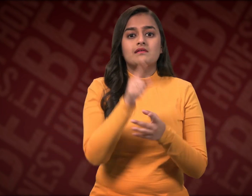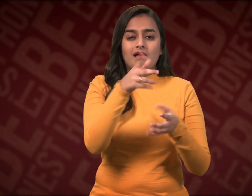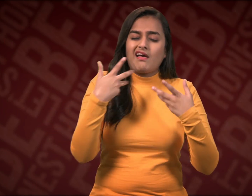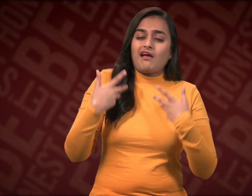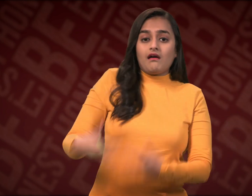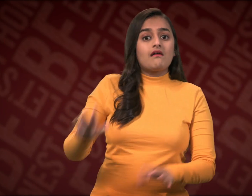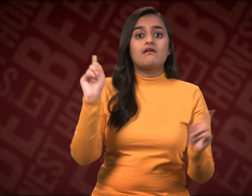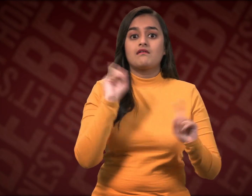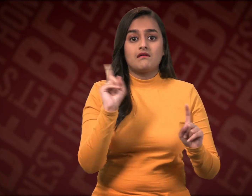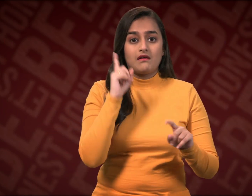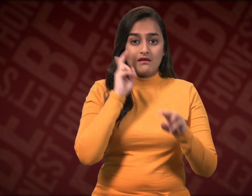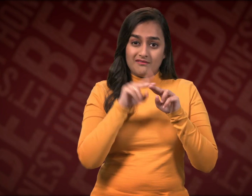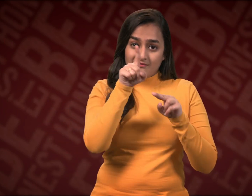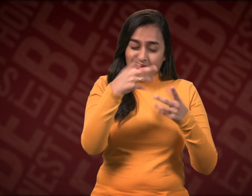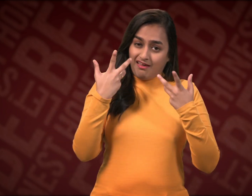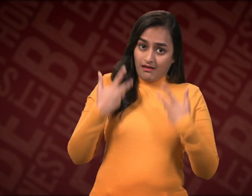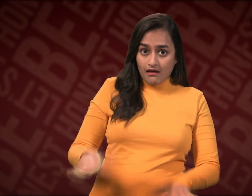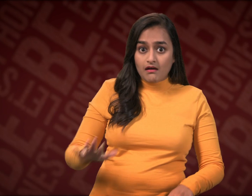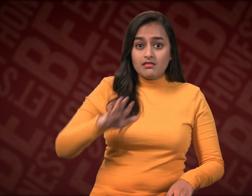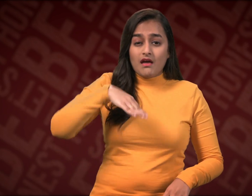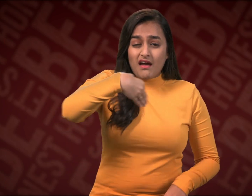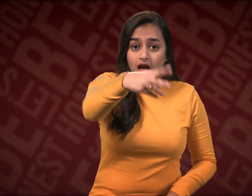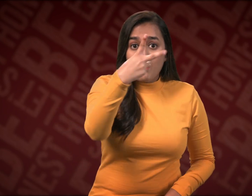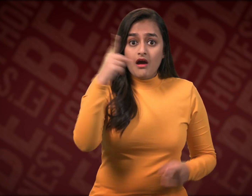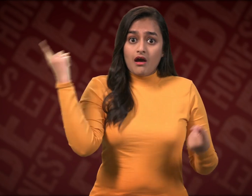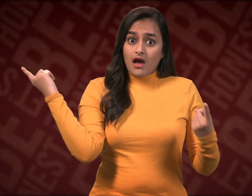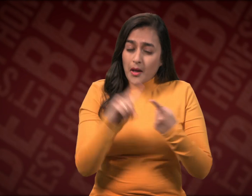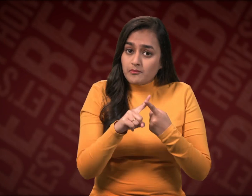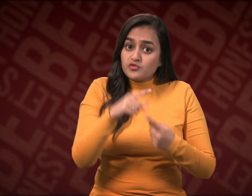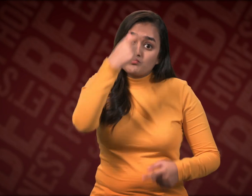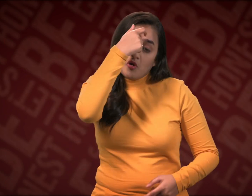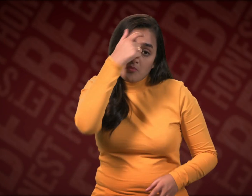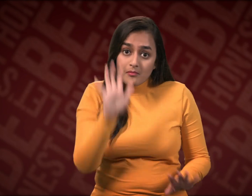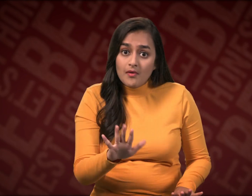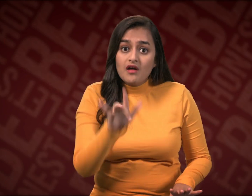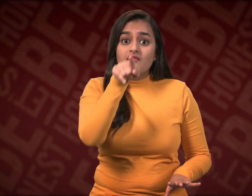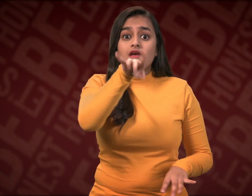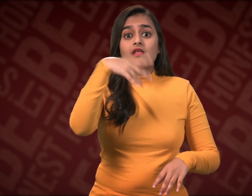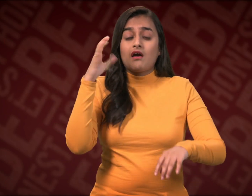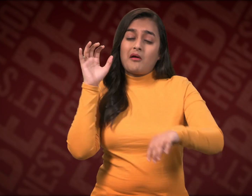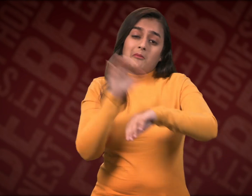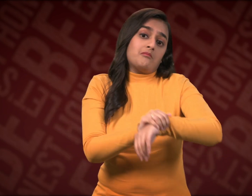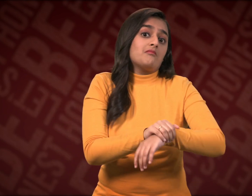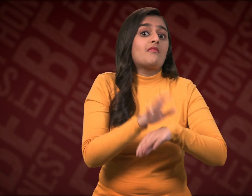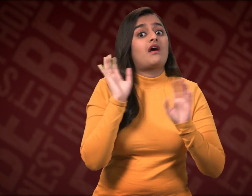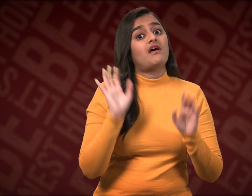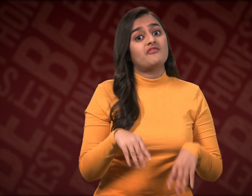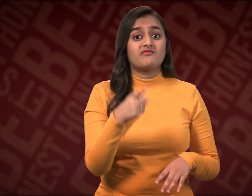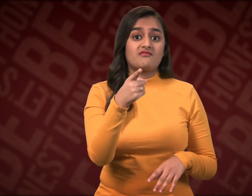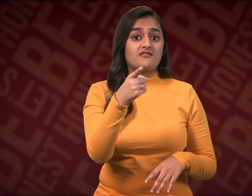If you retreat from your responsibility you will learn your lesson.